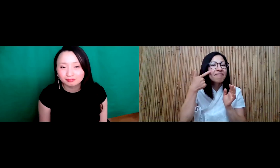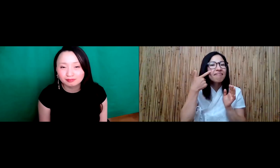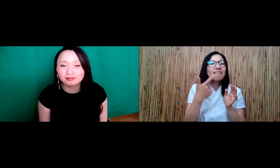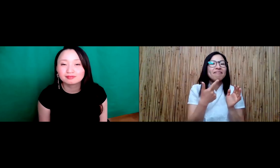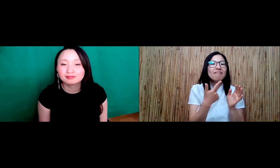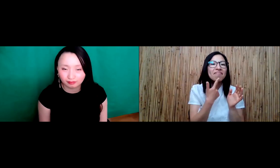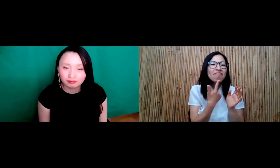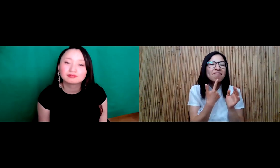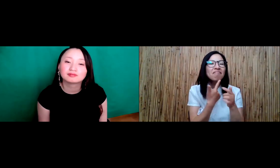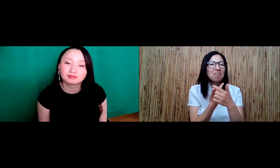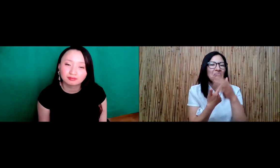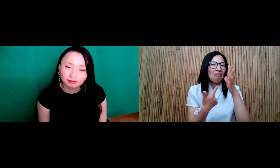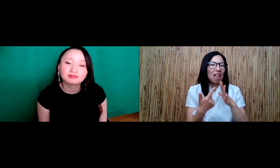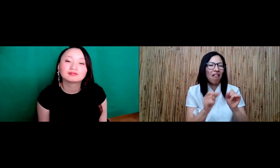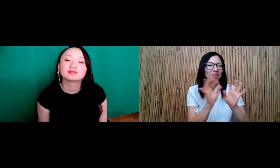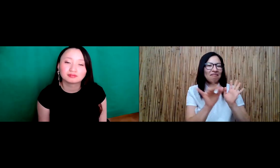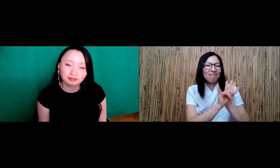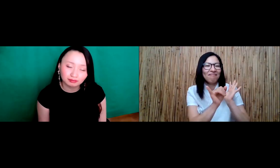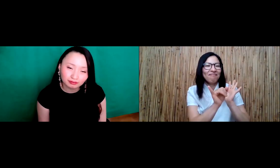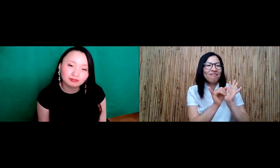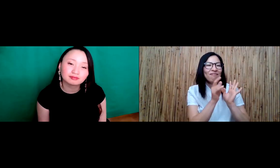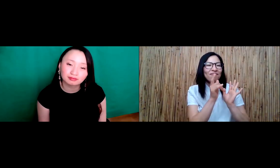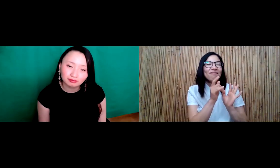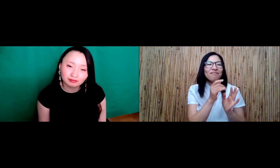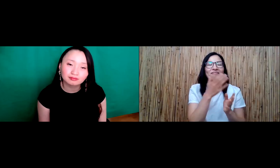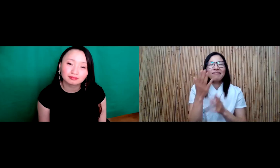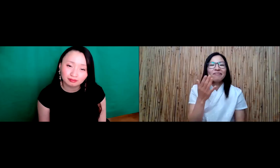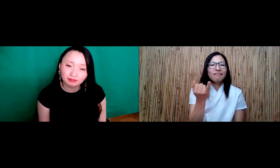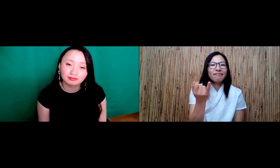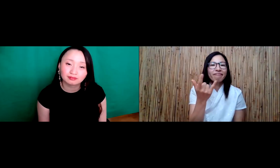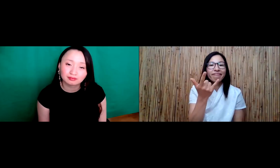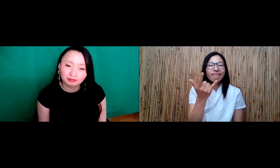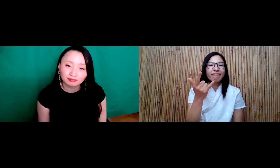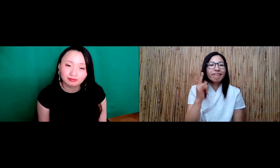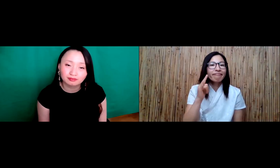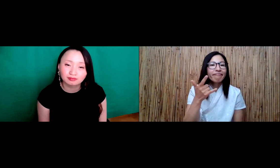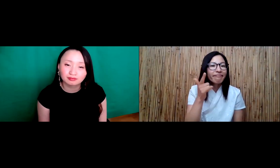thumb included in your site name so maybe like an L with your thumb up on your forehead